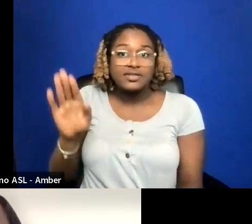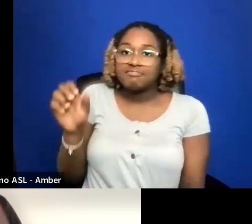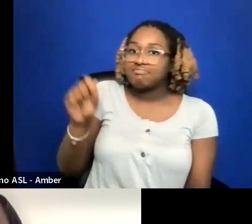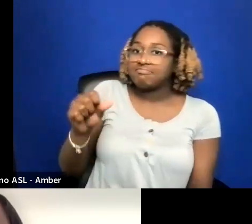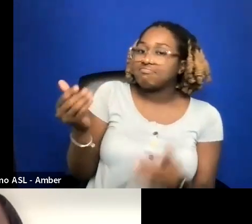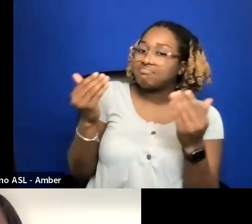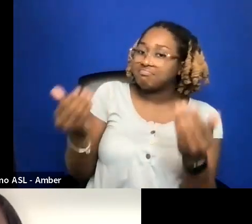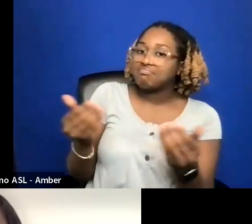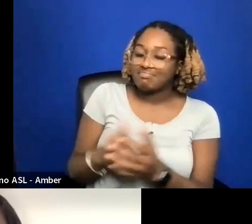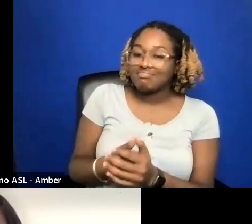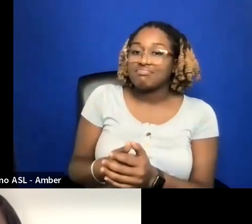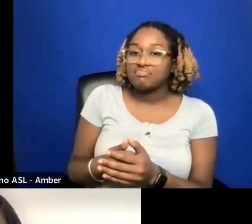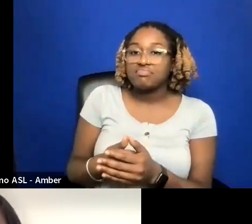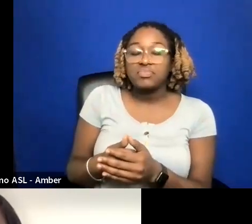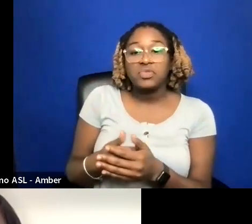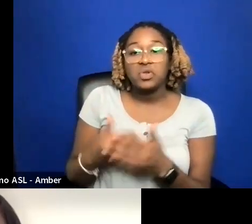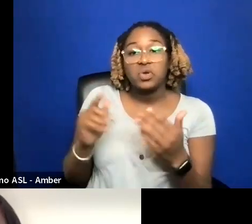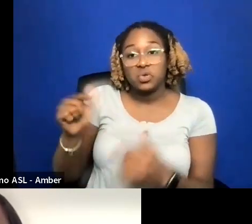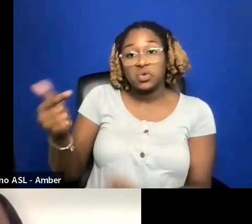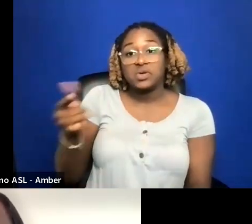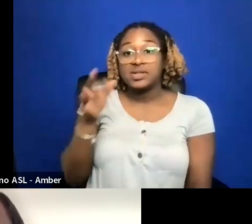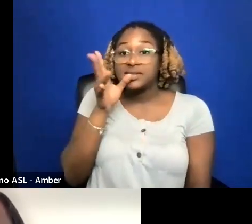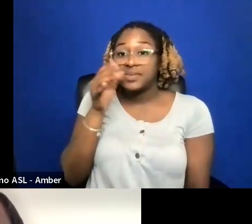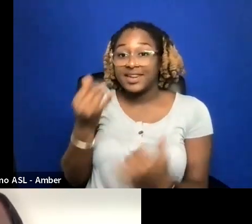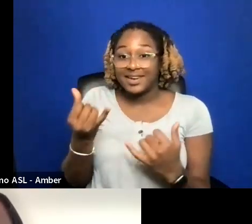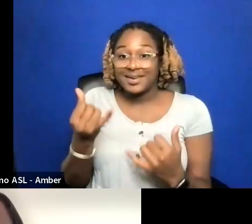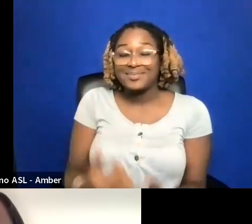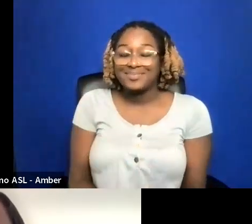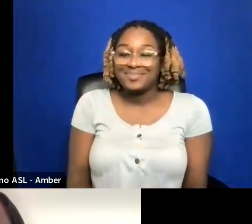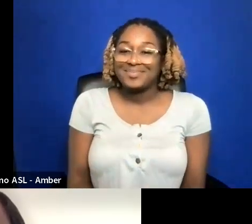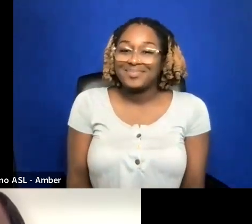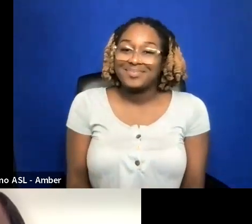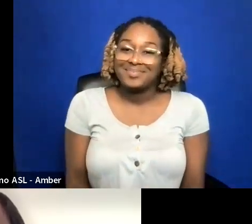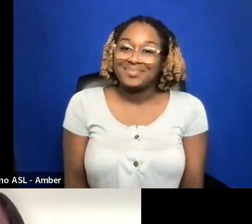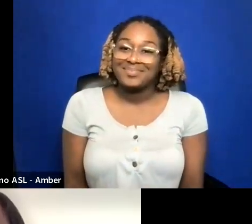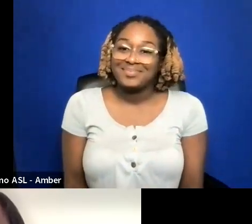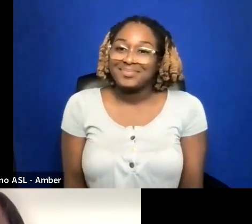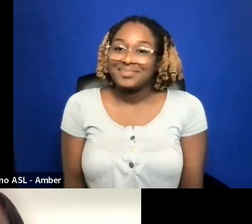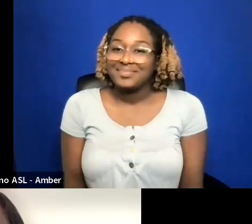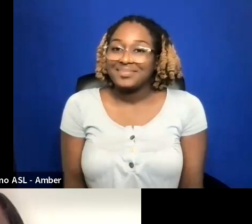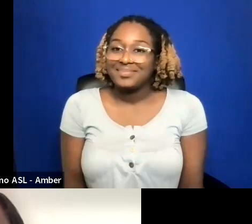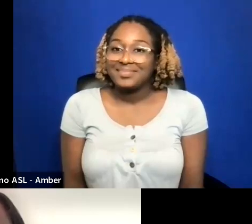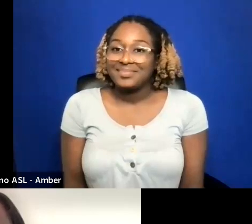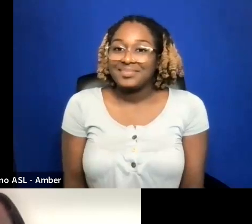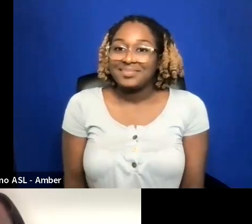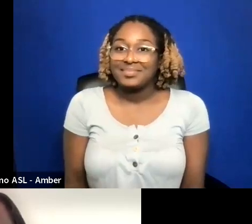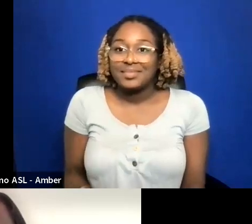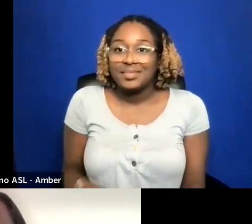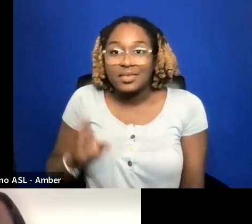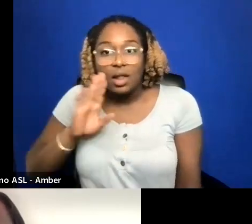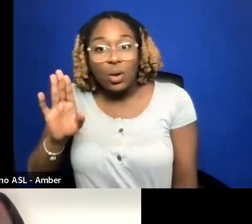YES.